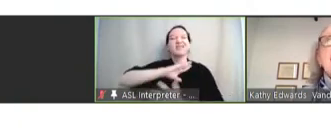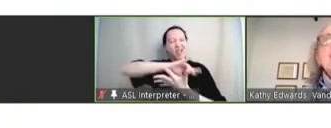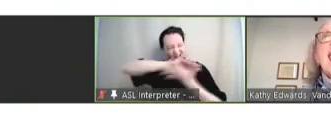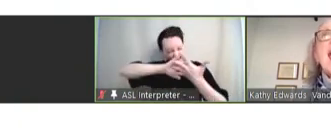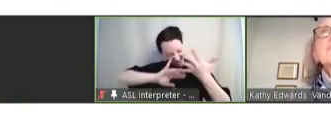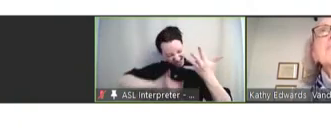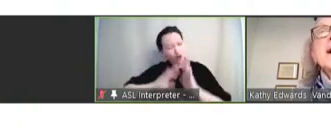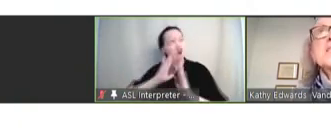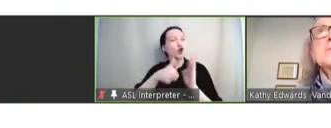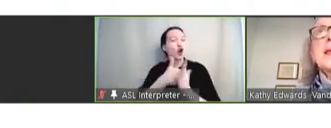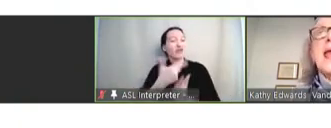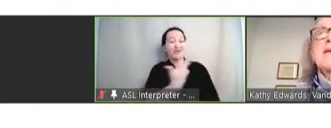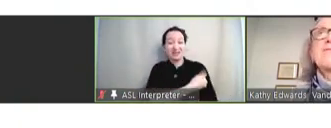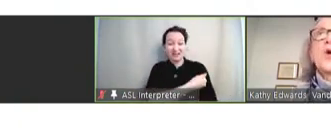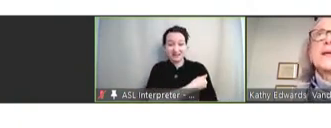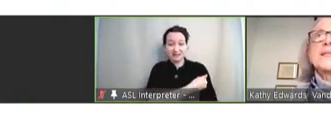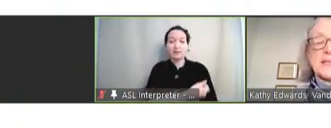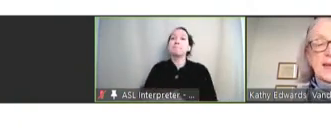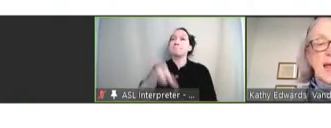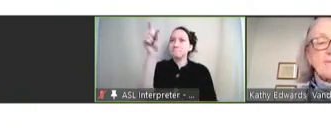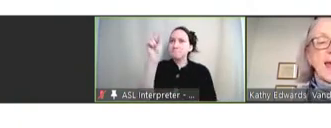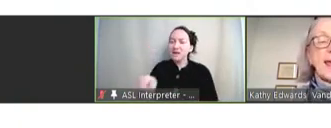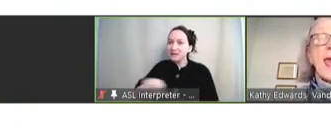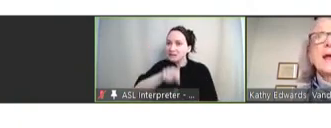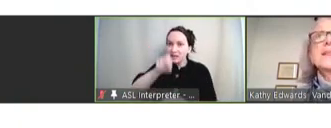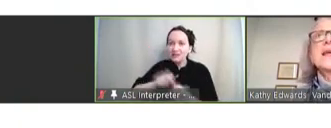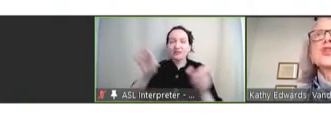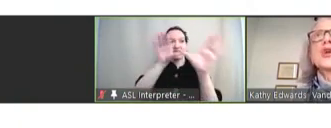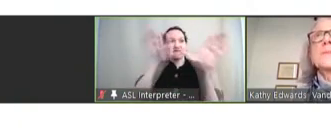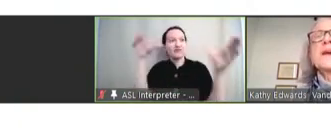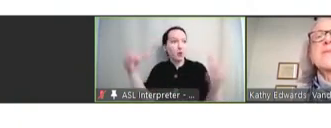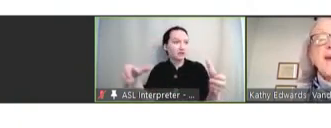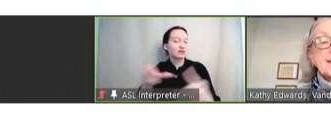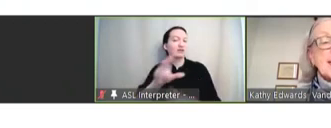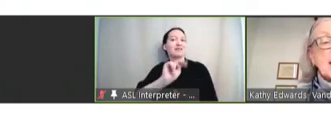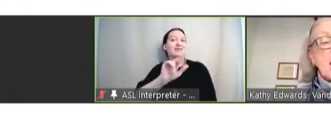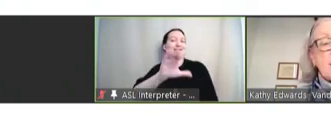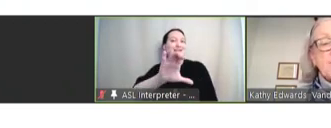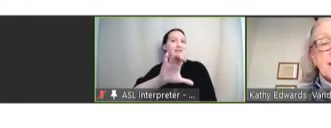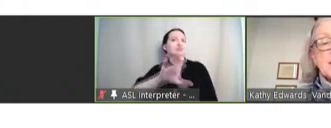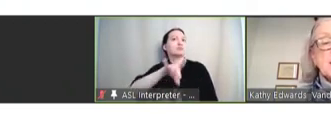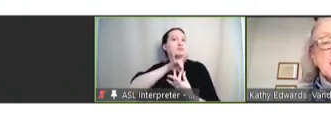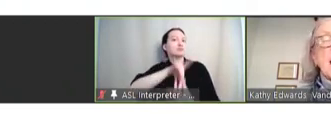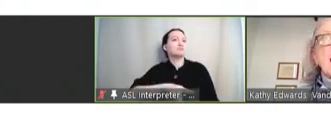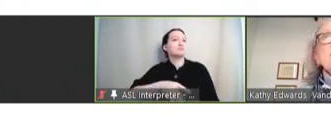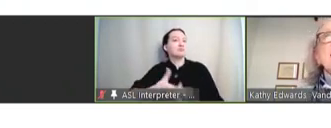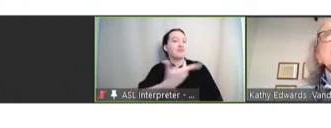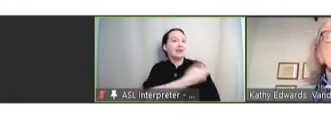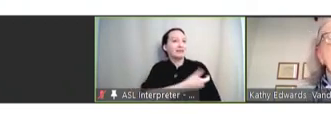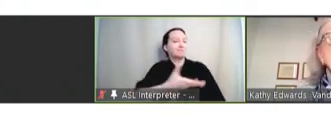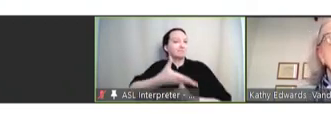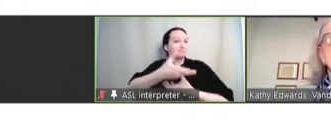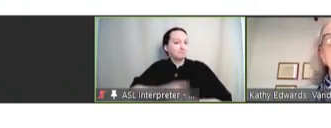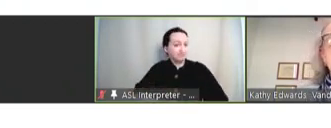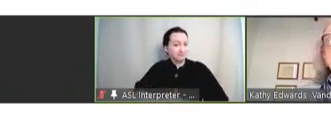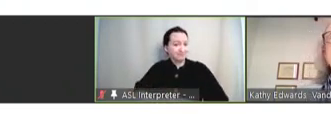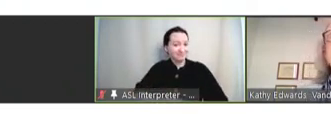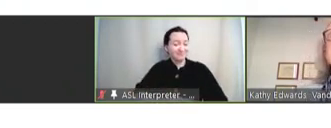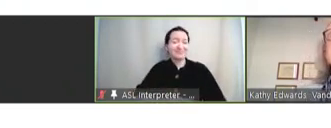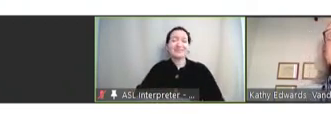And that must be a focus that NVAC has in terms of vaccine confidence. Vaccine hesitancy is common,